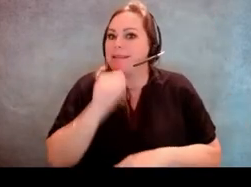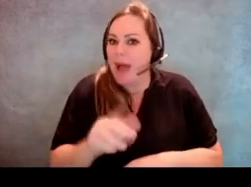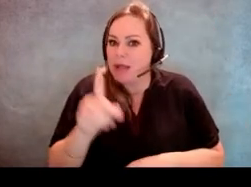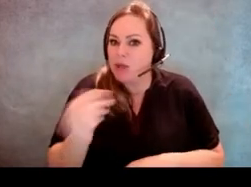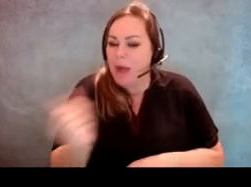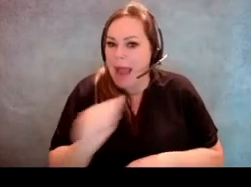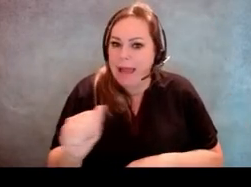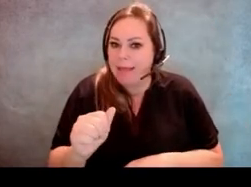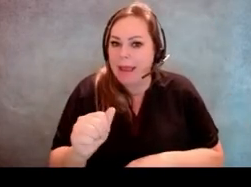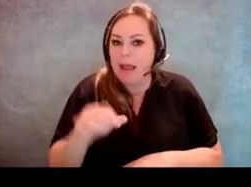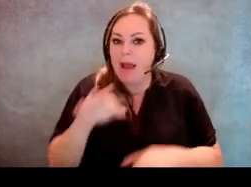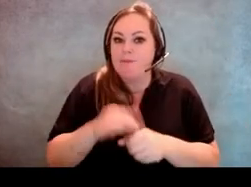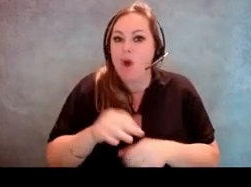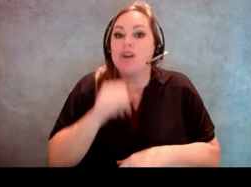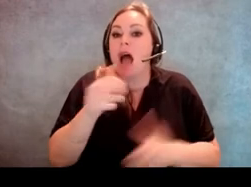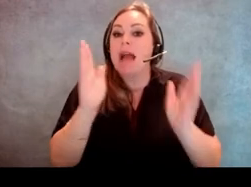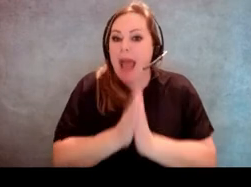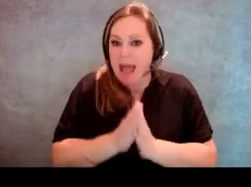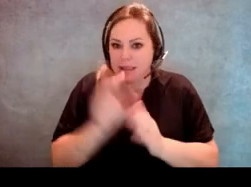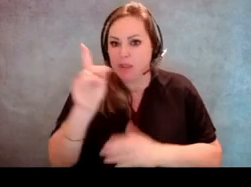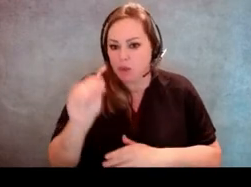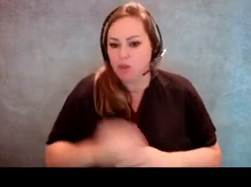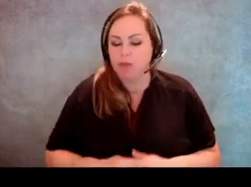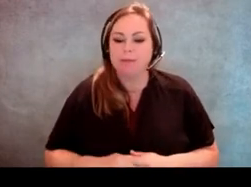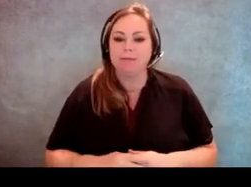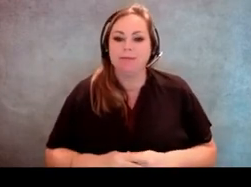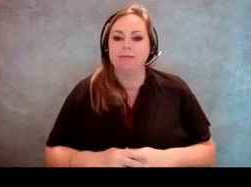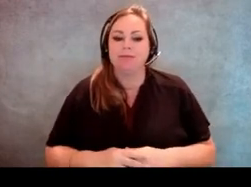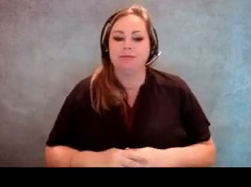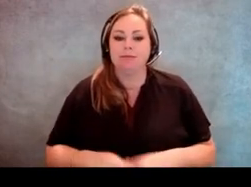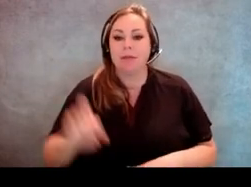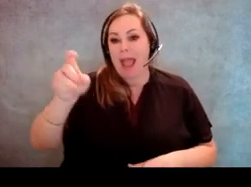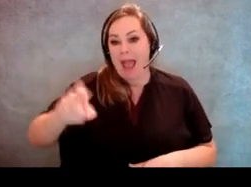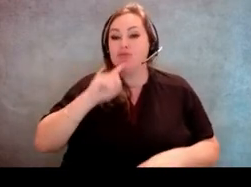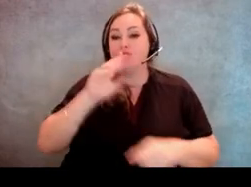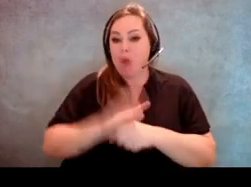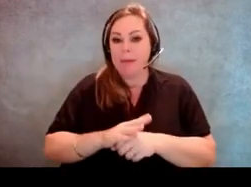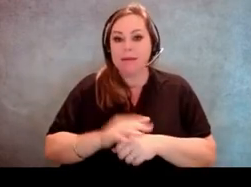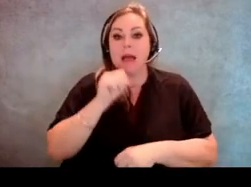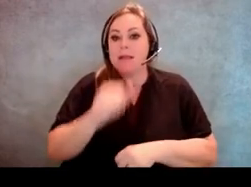that the voter hasn't asked them to do so that you have to promise that you're not gonna vote your opinion.